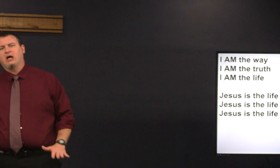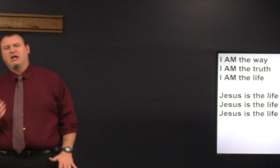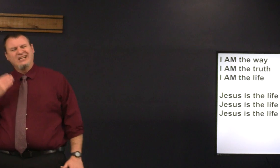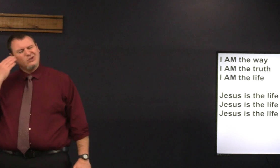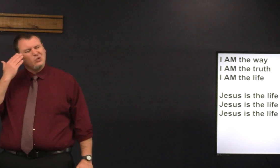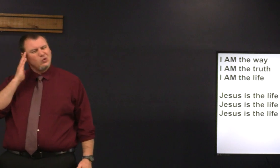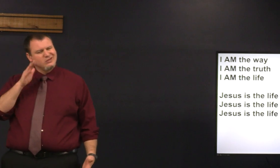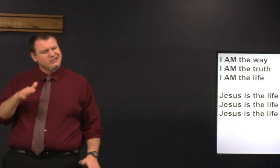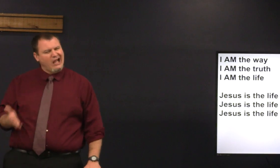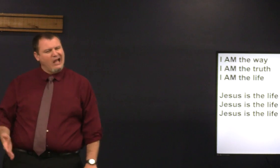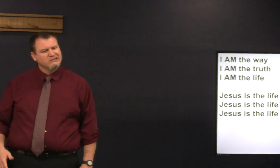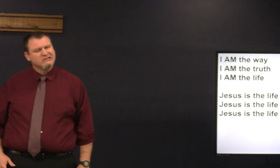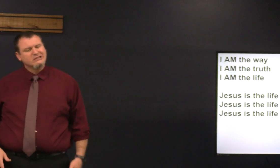they say oh I don't want to die